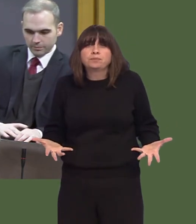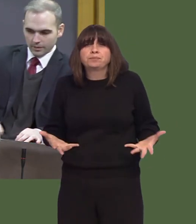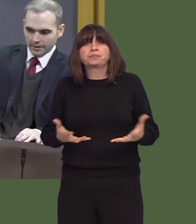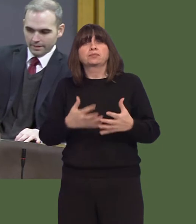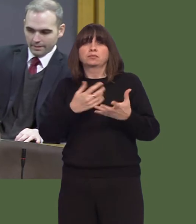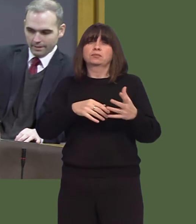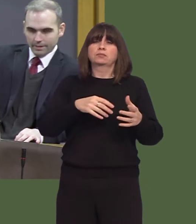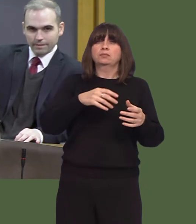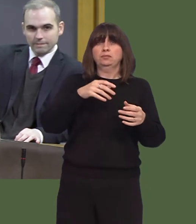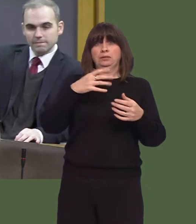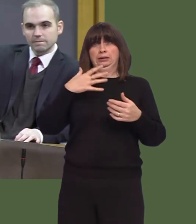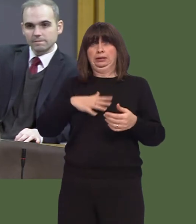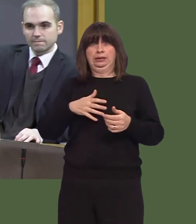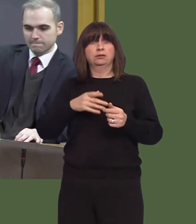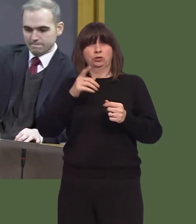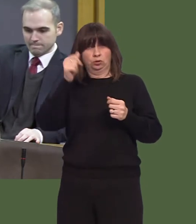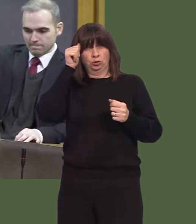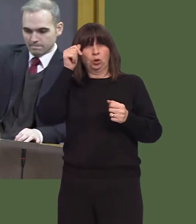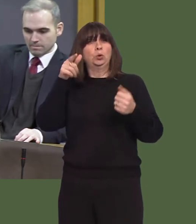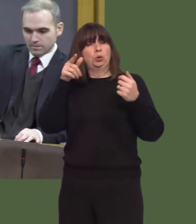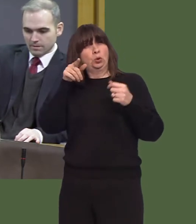NHS staff, and you've just made a tribute yourself.